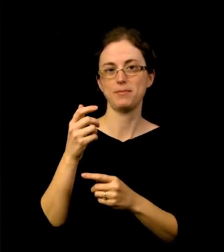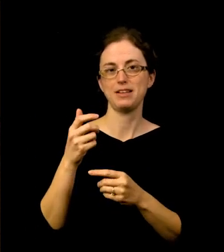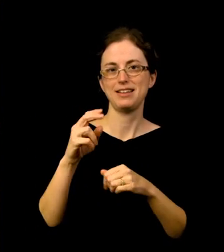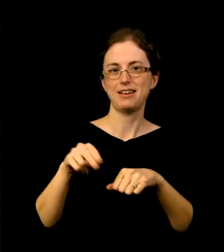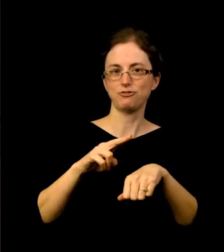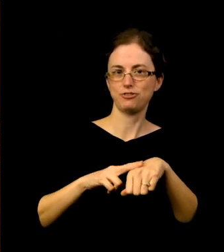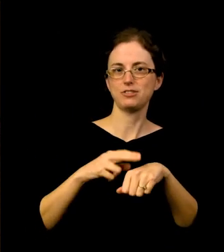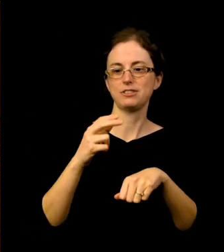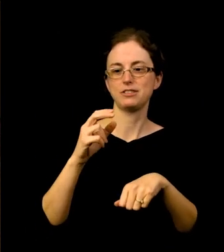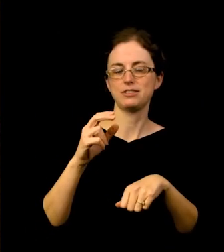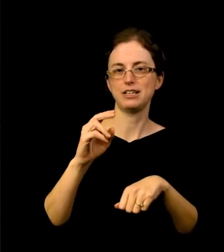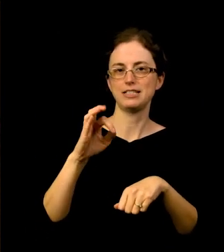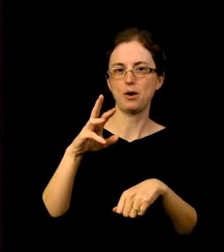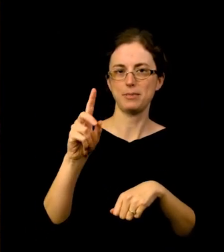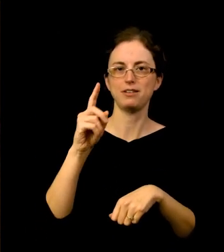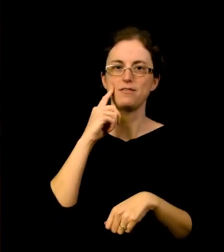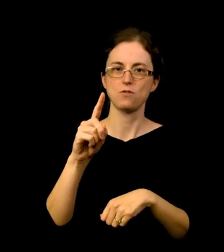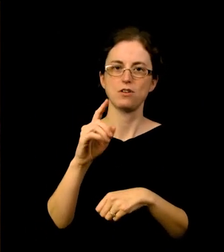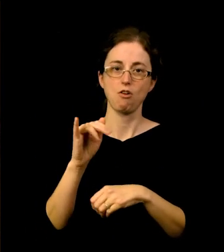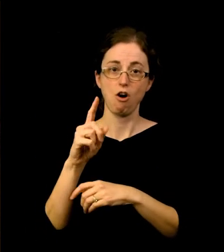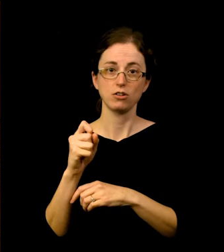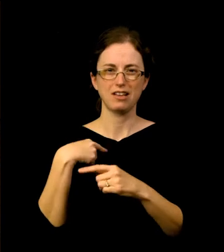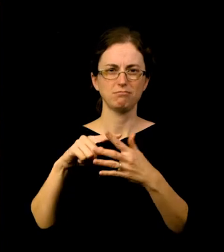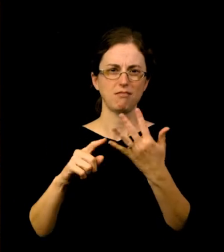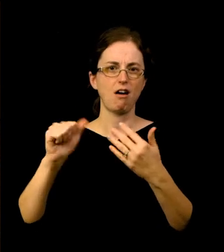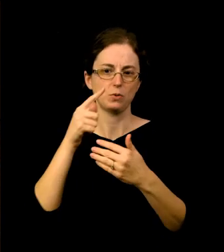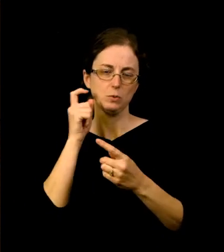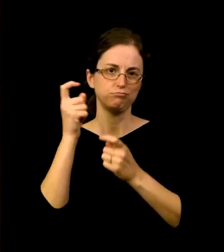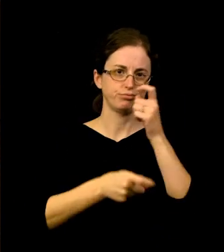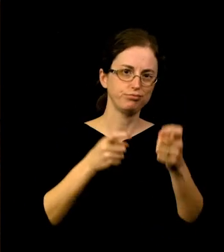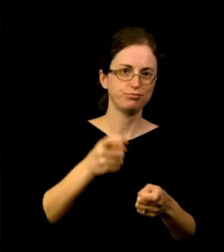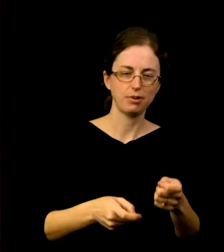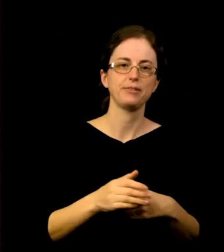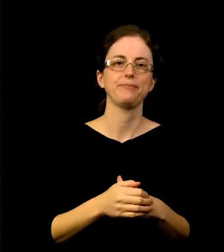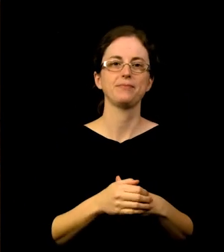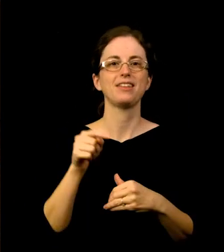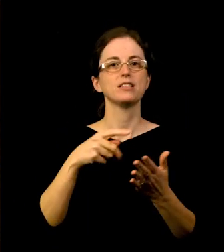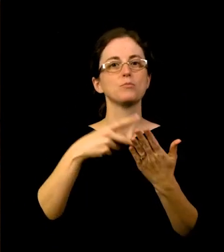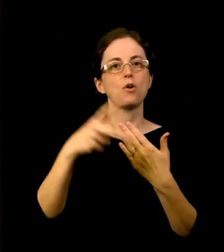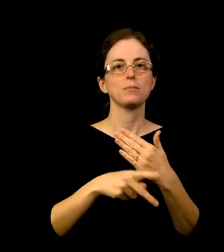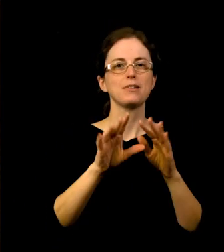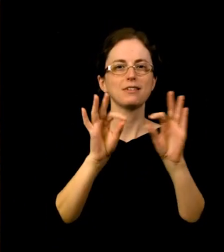and the Reil Foundation for Art & Creativity, this program selects 5 applicants from Oregon and beyond to receive